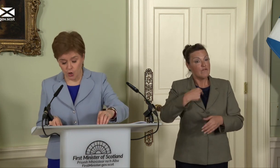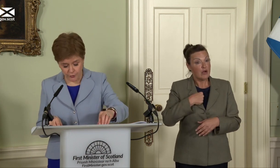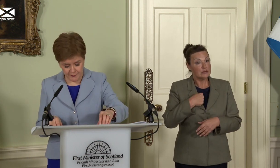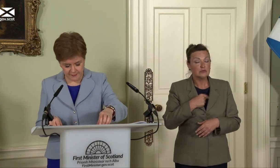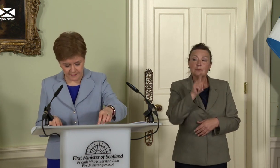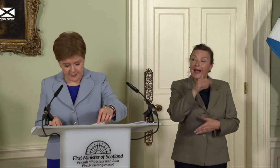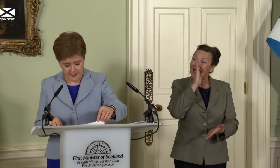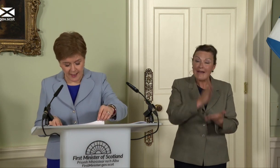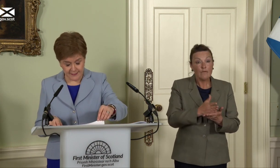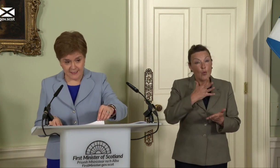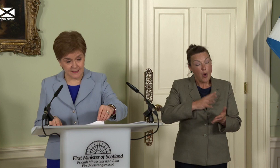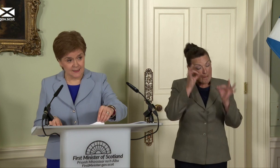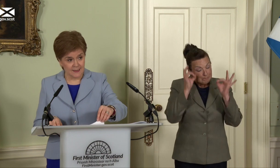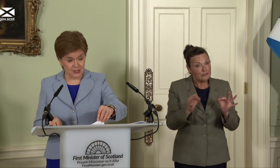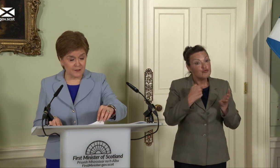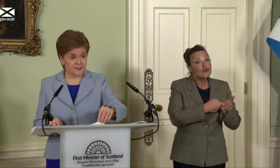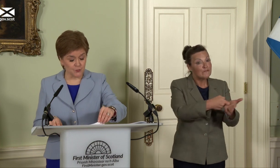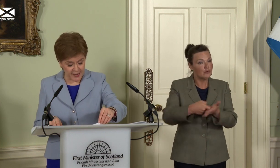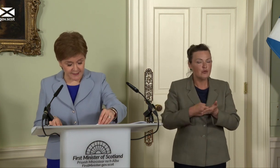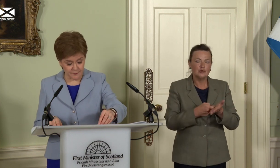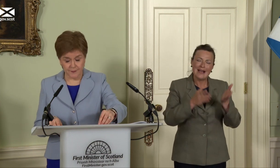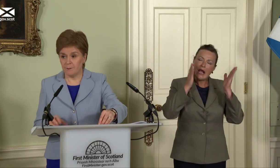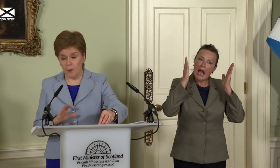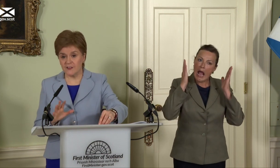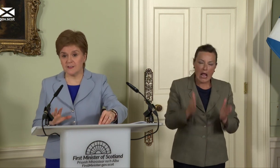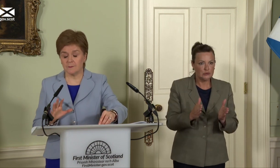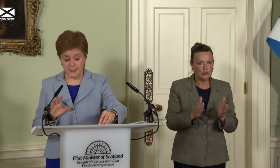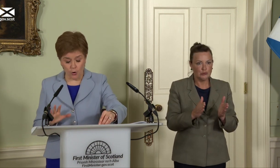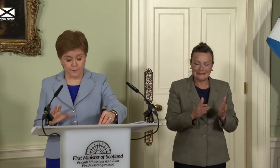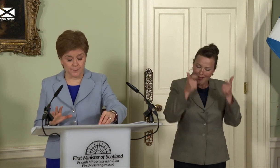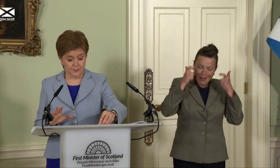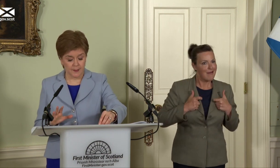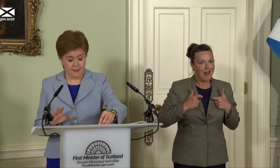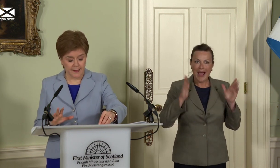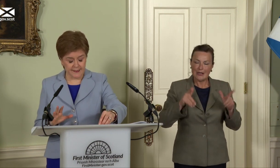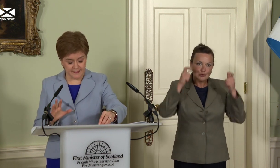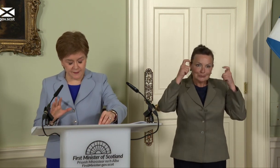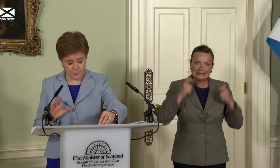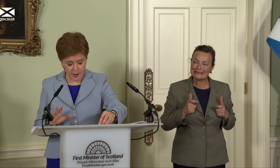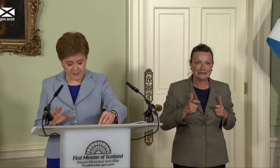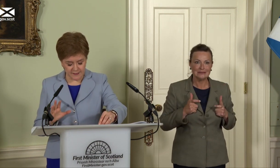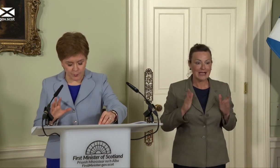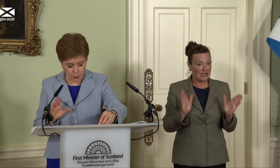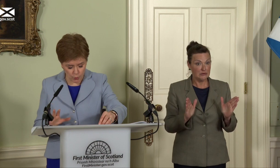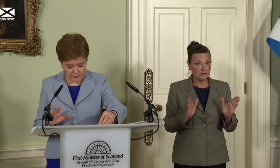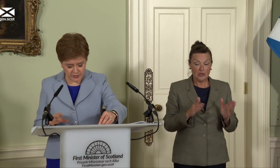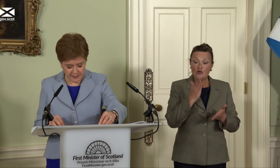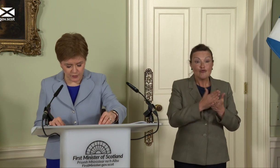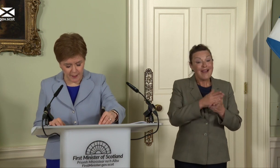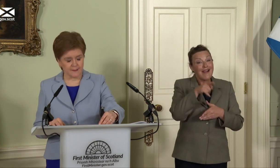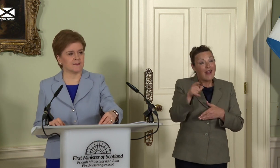confidence and achieve its objective, must be lawful. It is the parties opposed to independence,